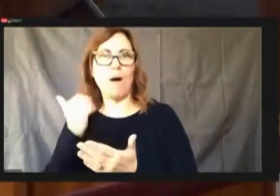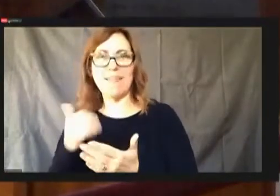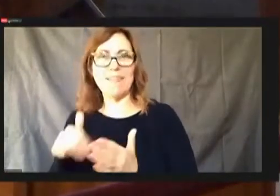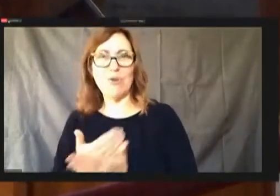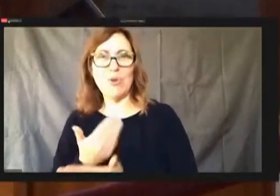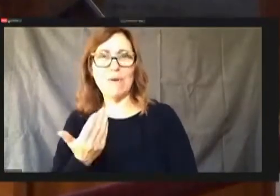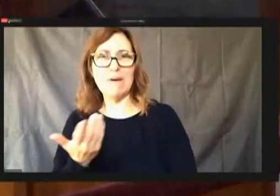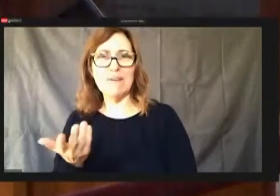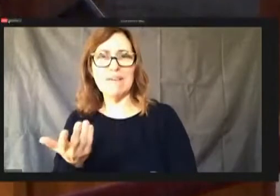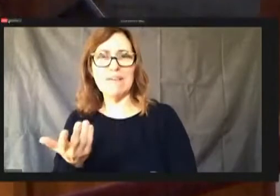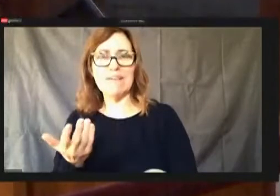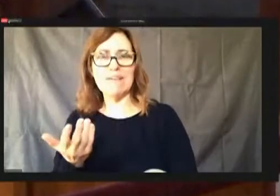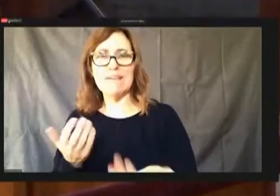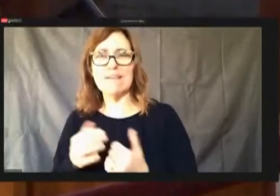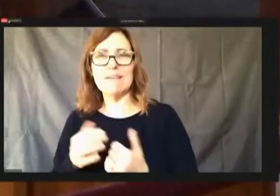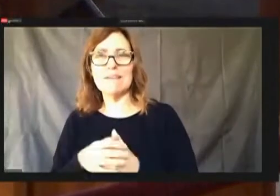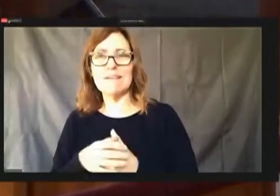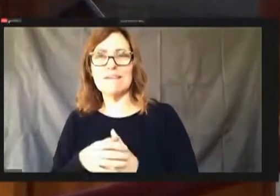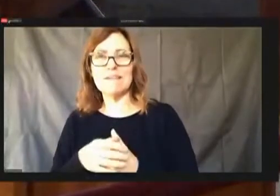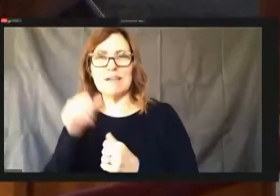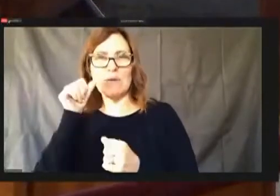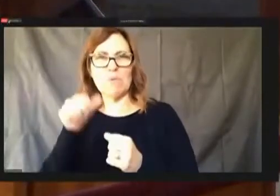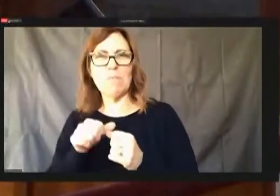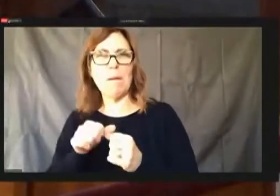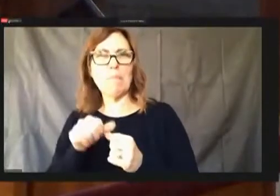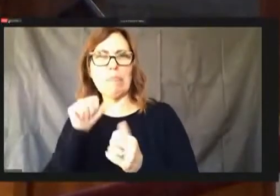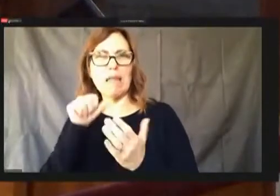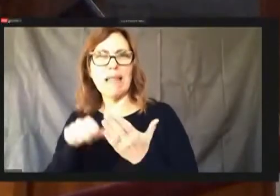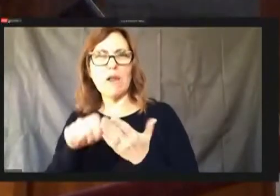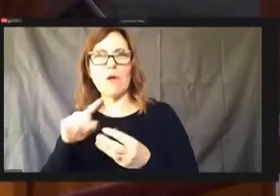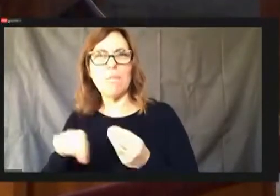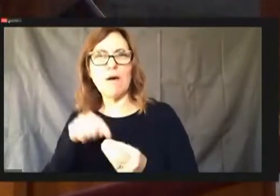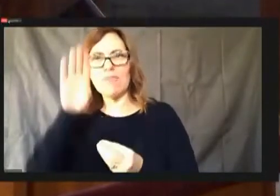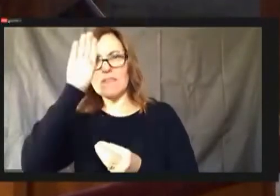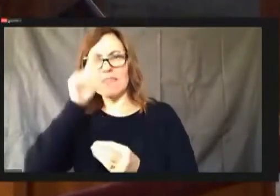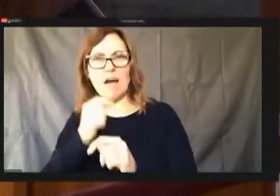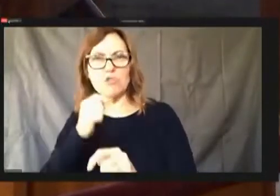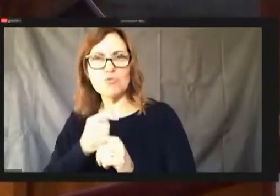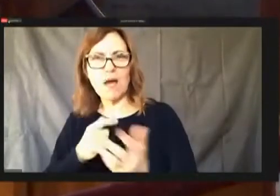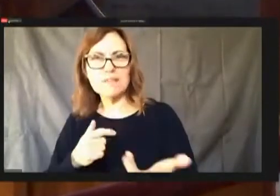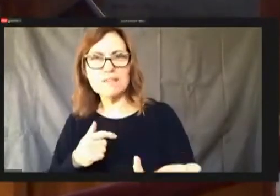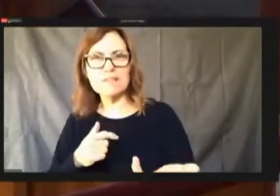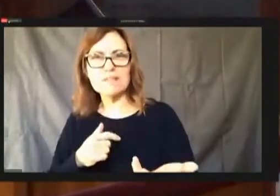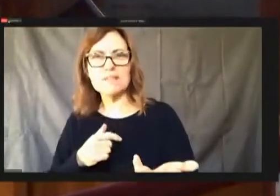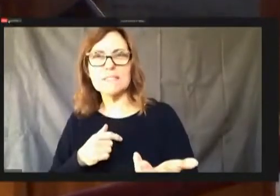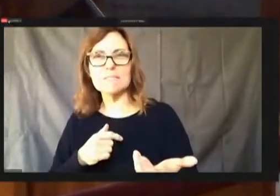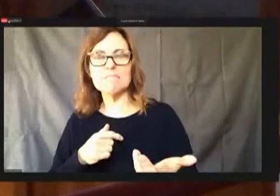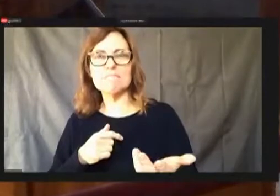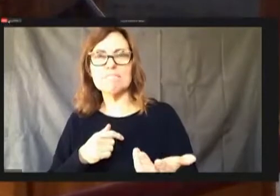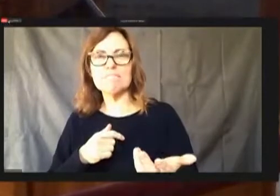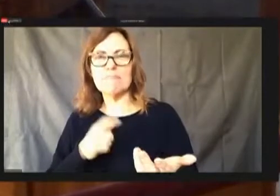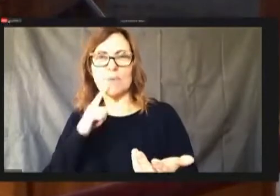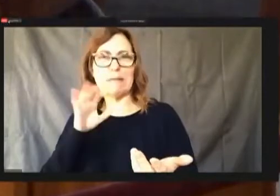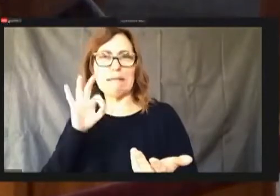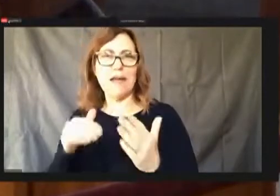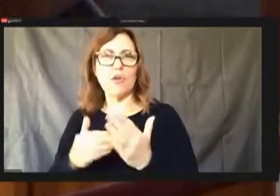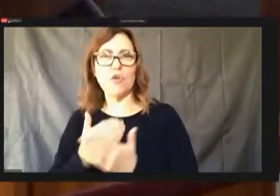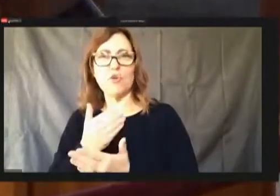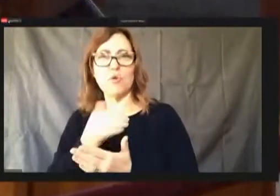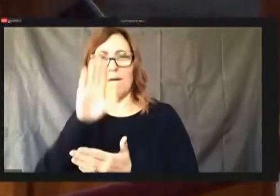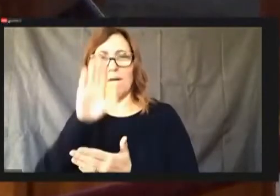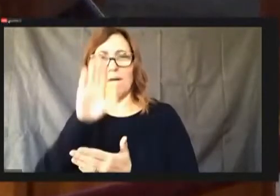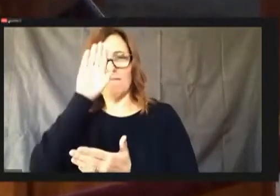the letter about the fire trucks and trucks and why spend the money to paint them just